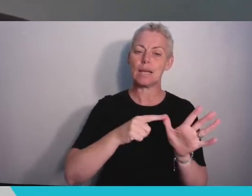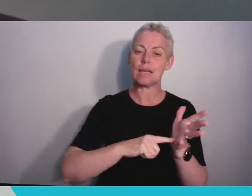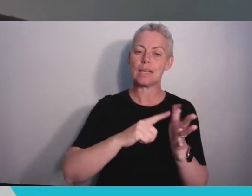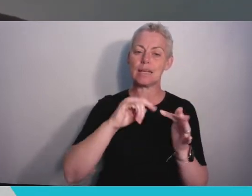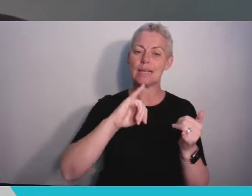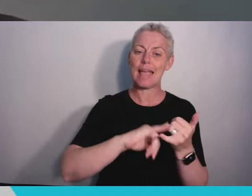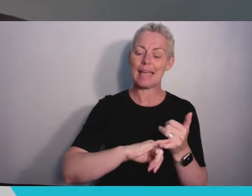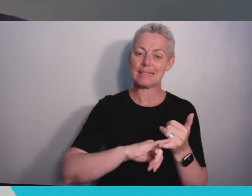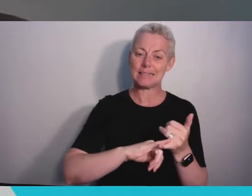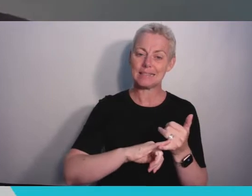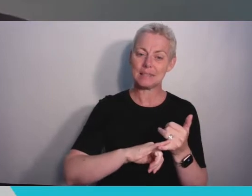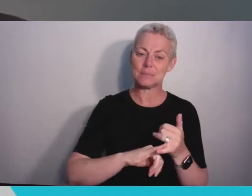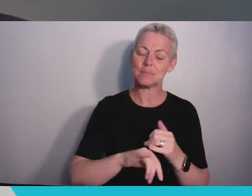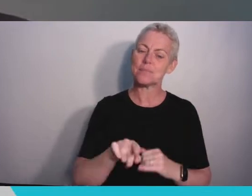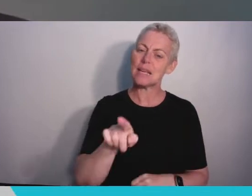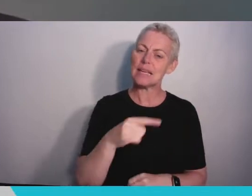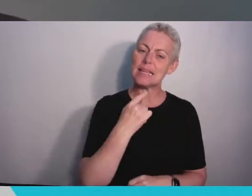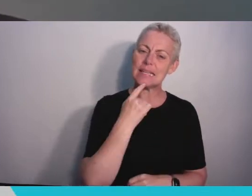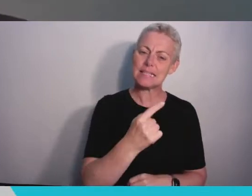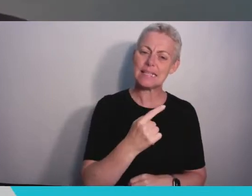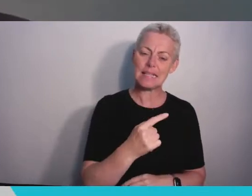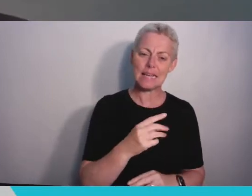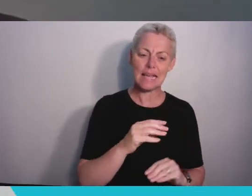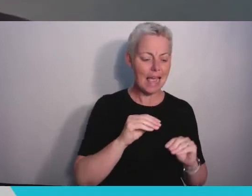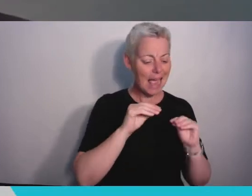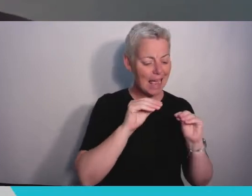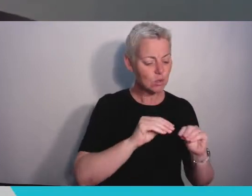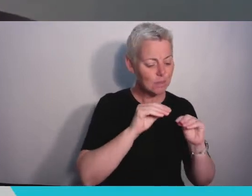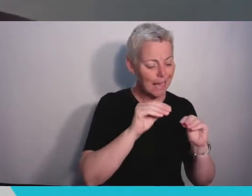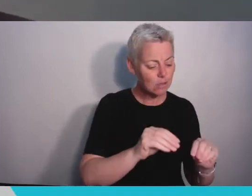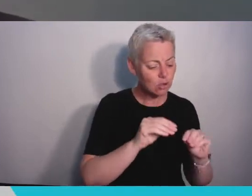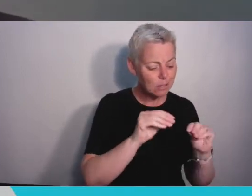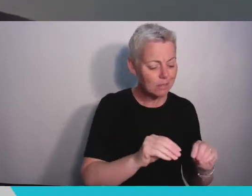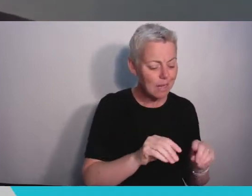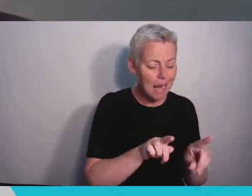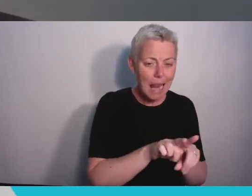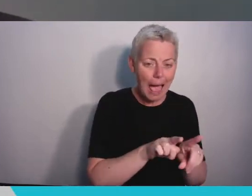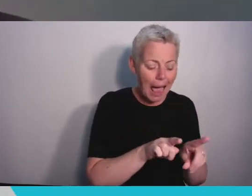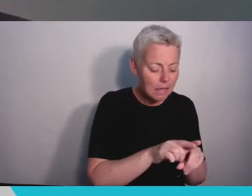but the lighting of a fire and we hope that you used your time at the University of Bristol